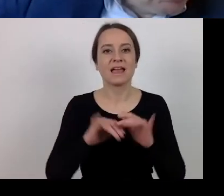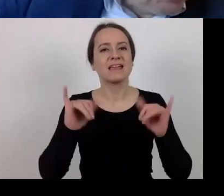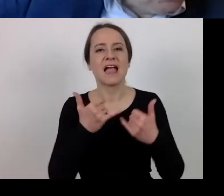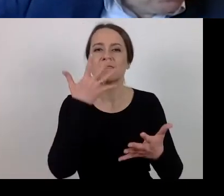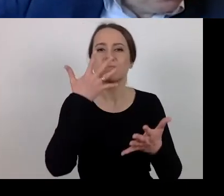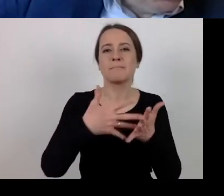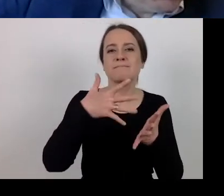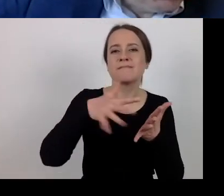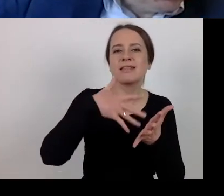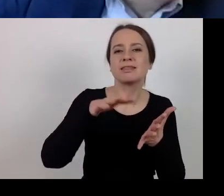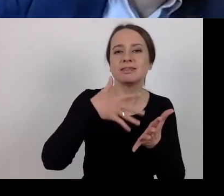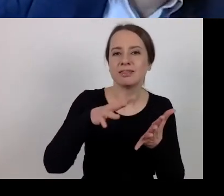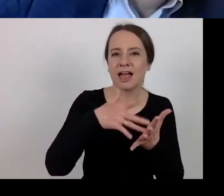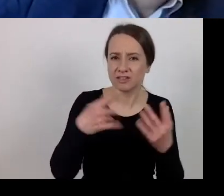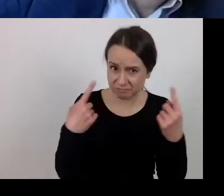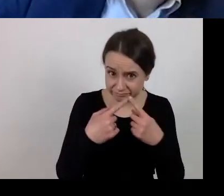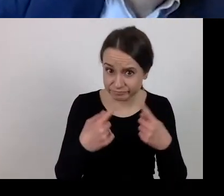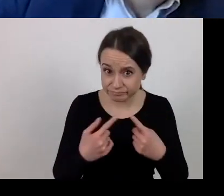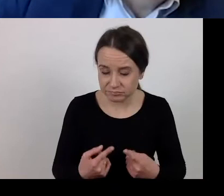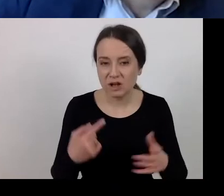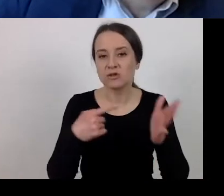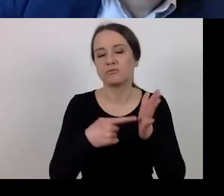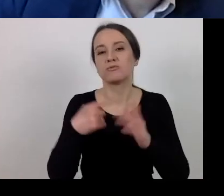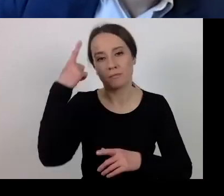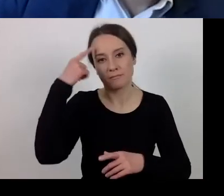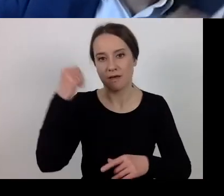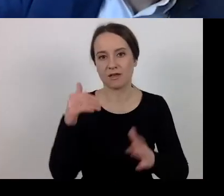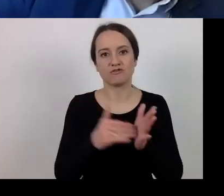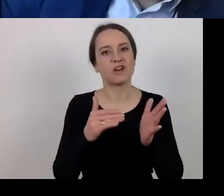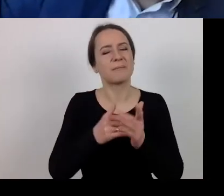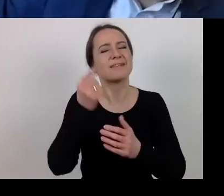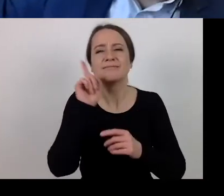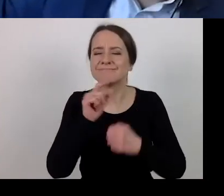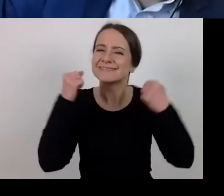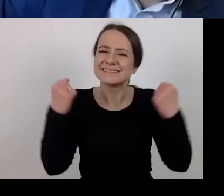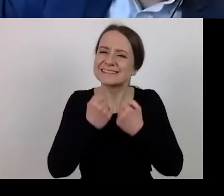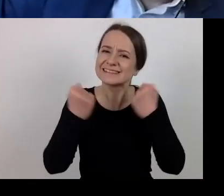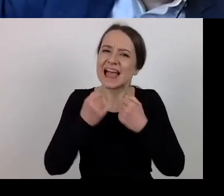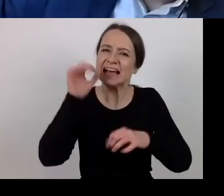There is a requirement to exercise due diligence, monitoring and control for three years.